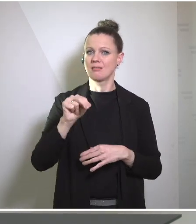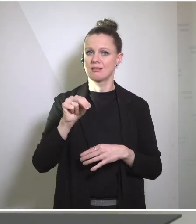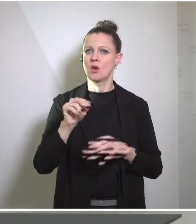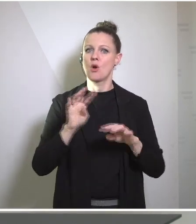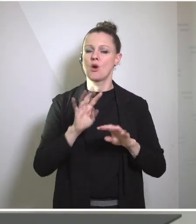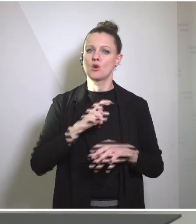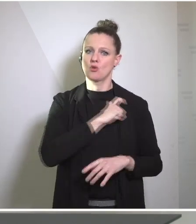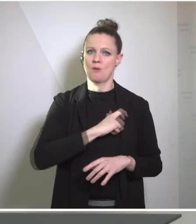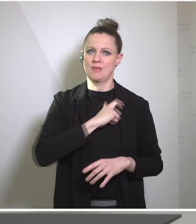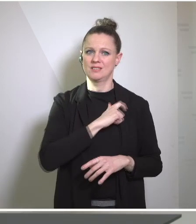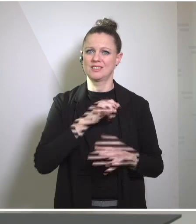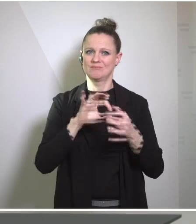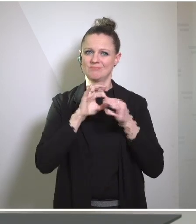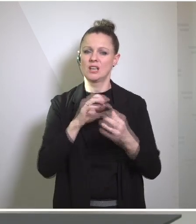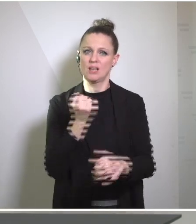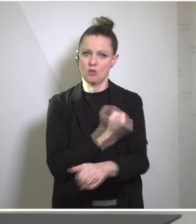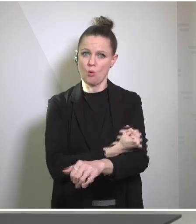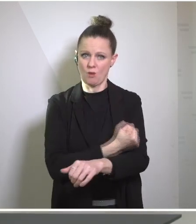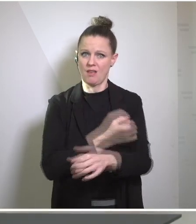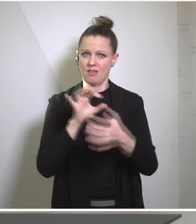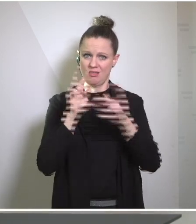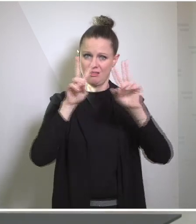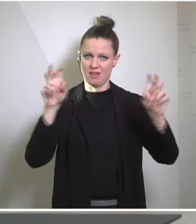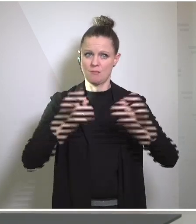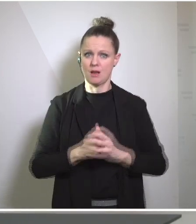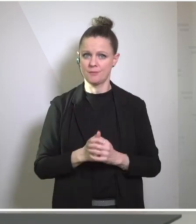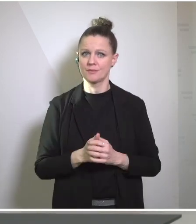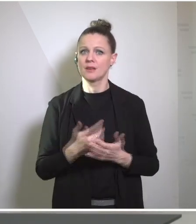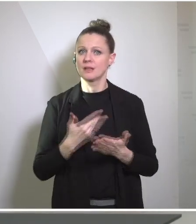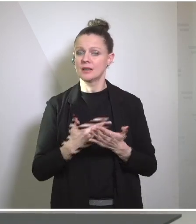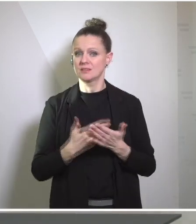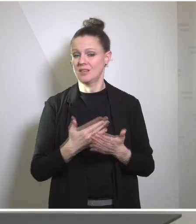67th session. It's the first time that someone in my position as Secretary of State has actually